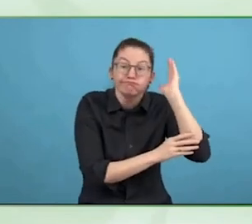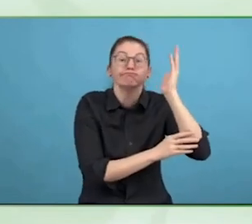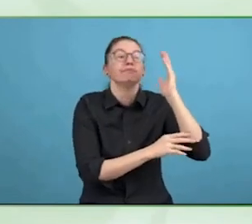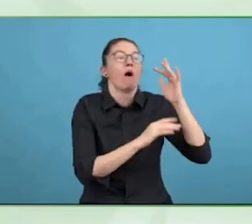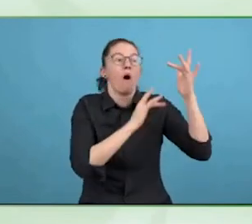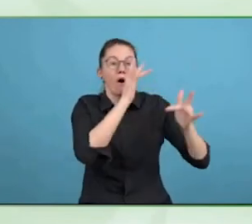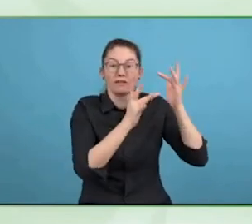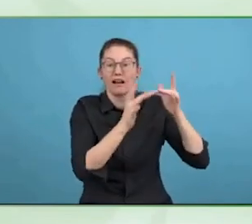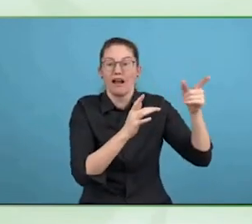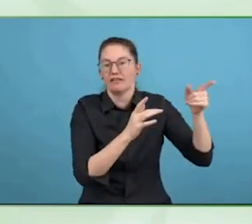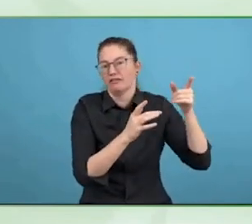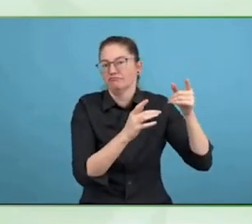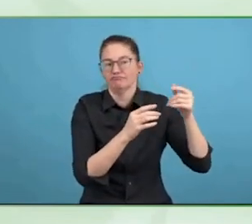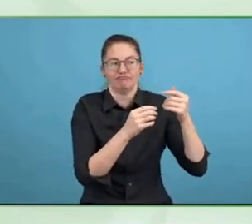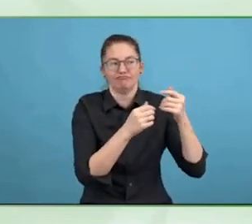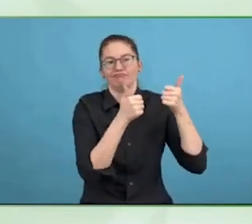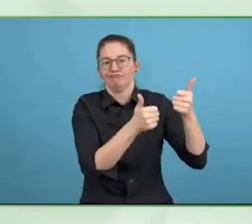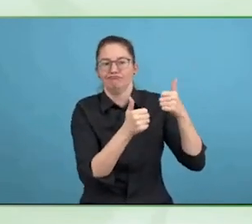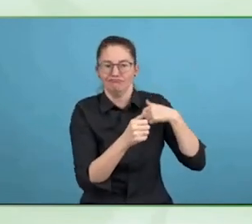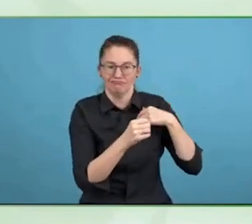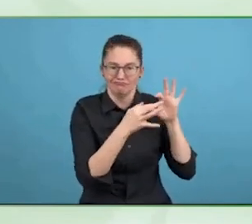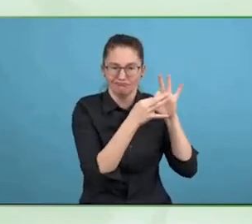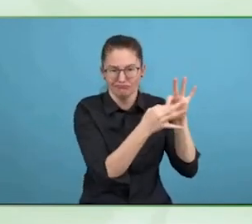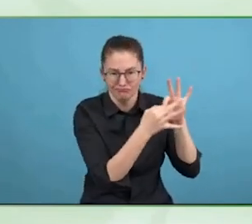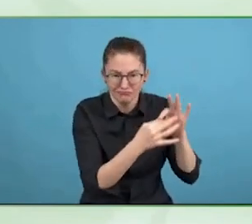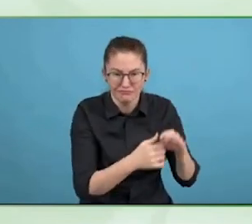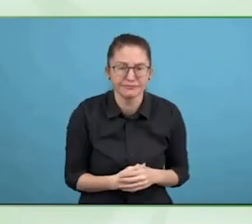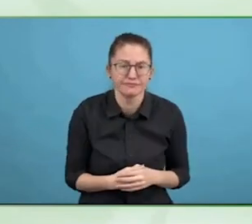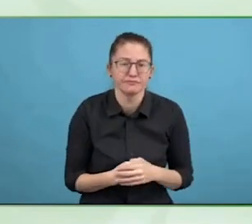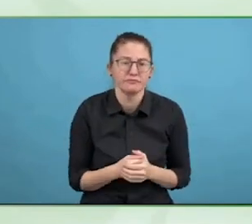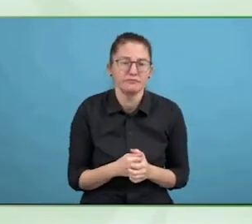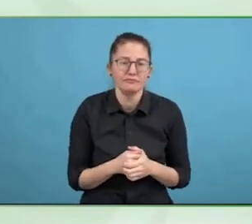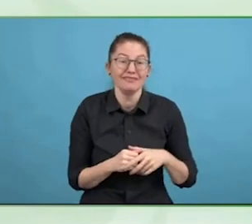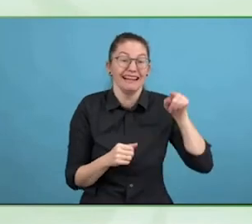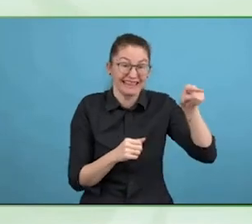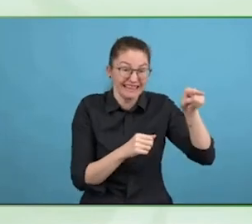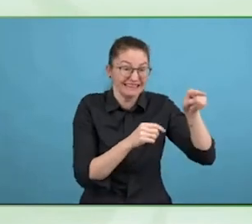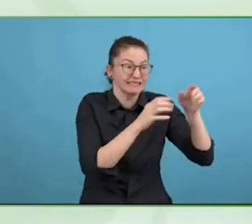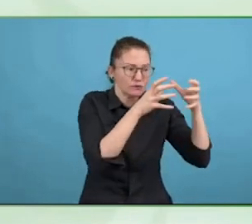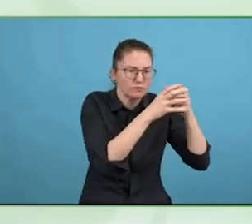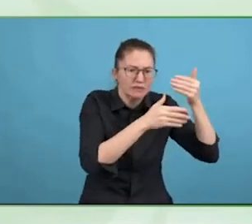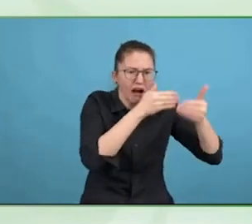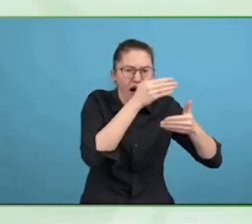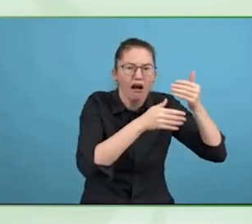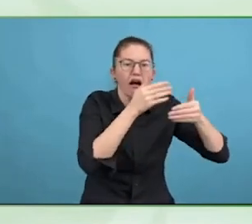All the solutions that had any real traction were focused on the